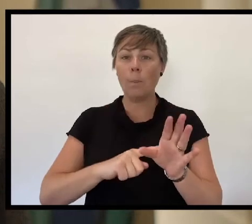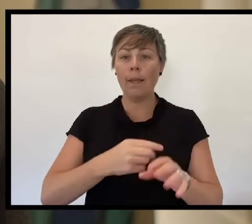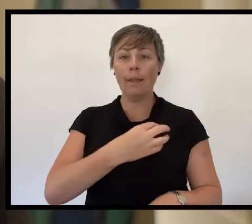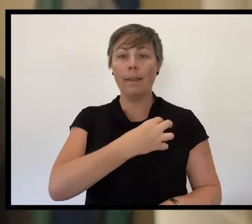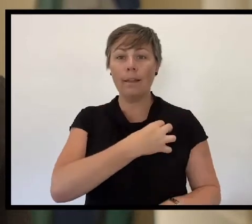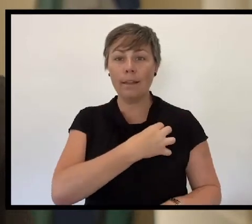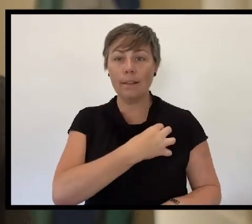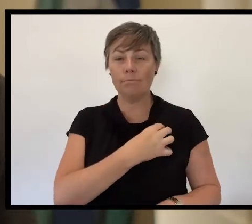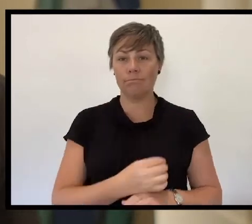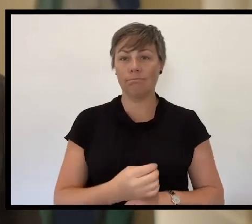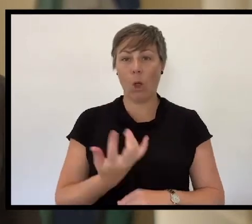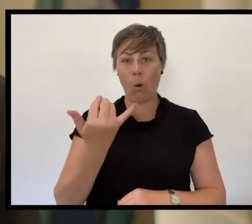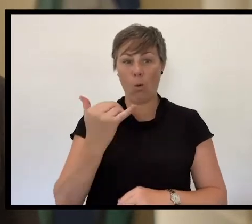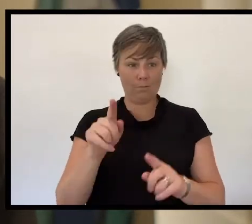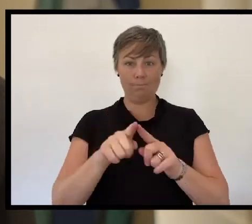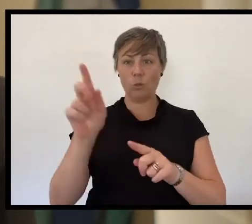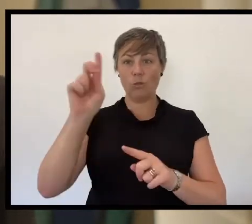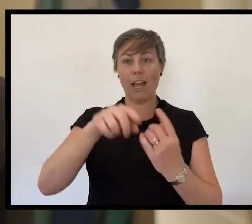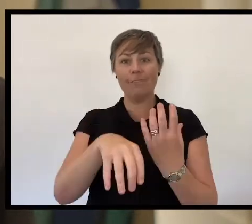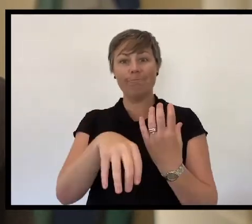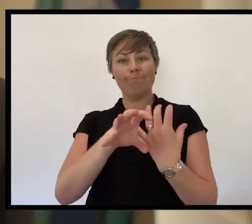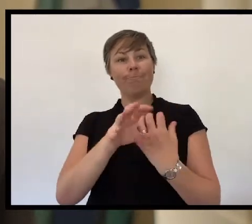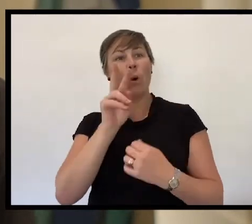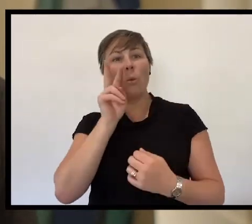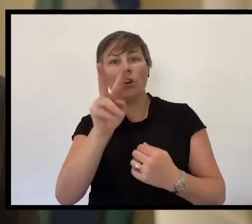By attending virtual events.